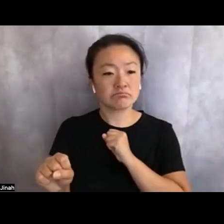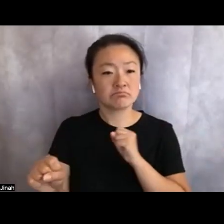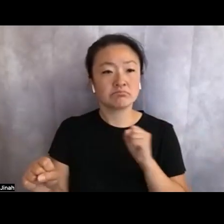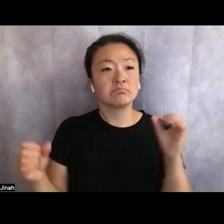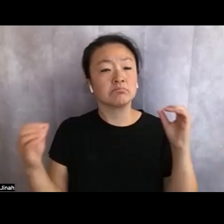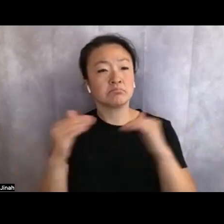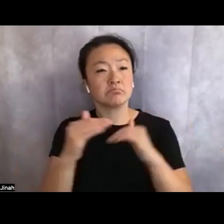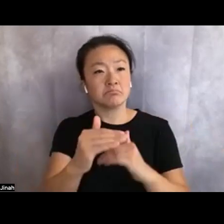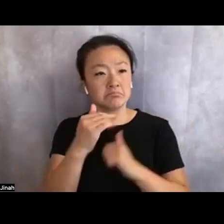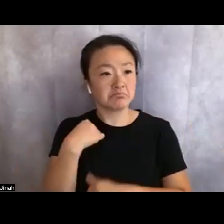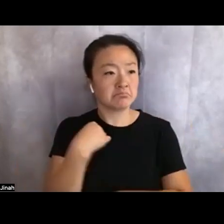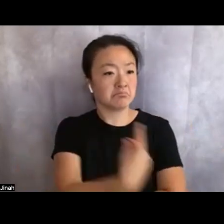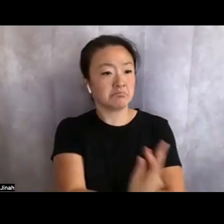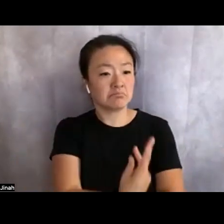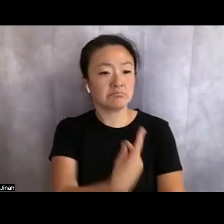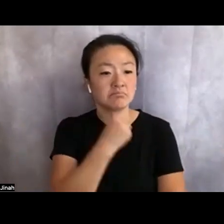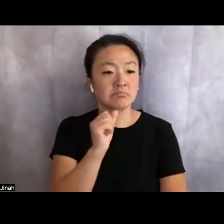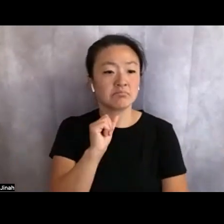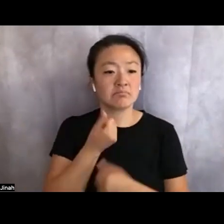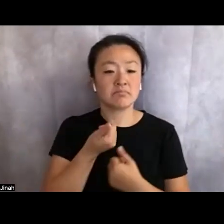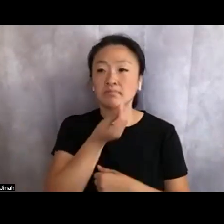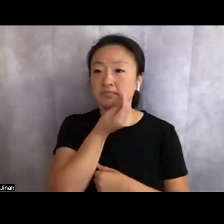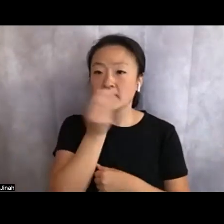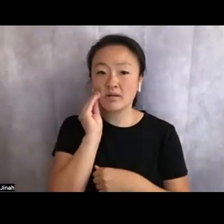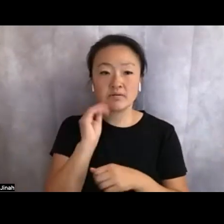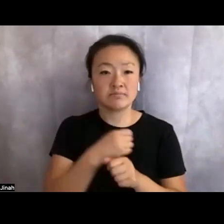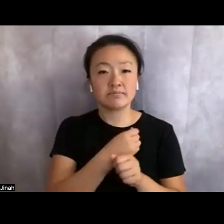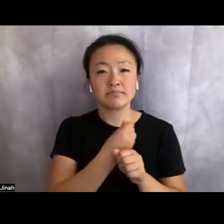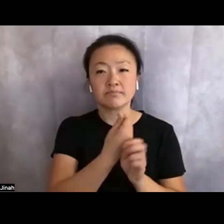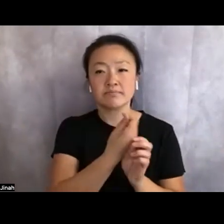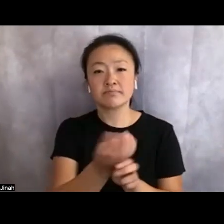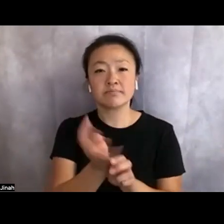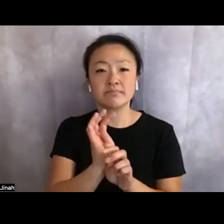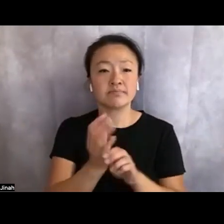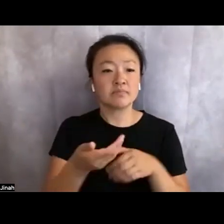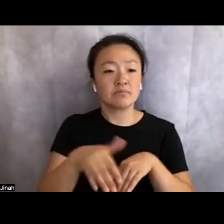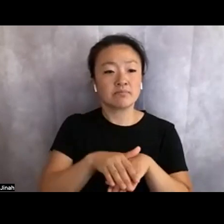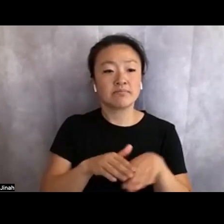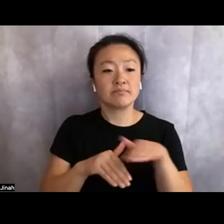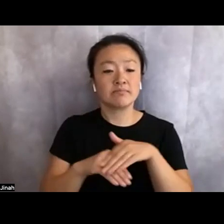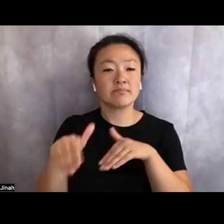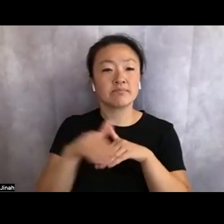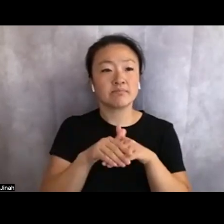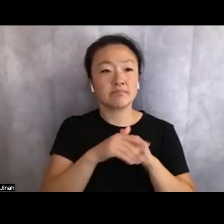petals in overlap. Us, an ampersand on fire.